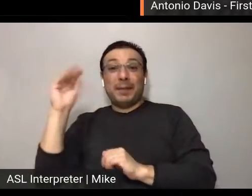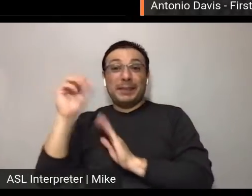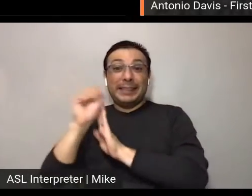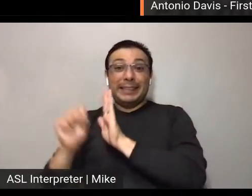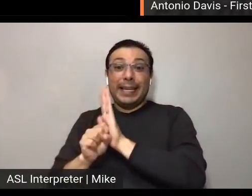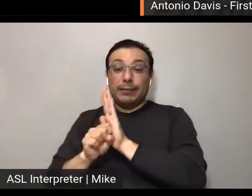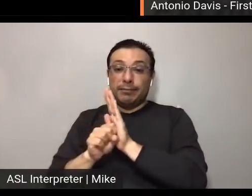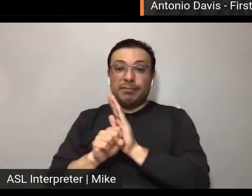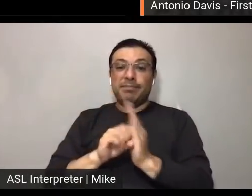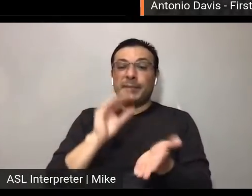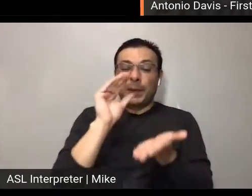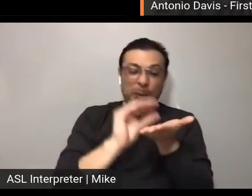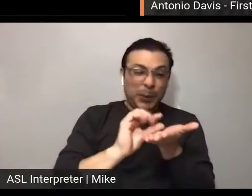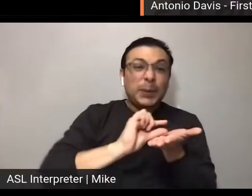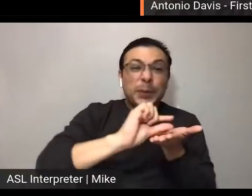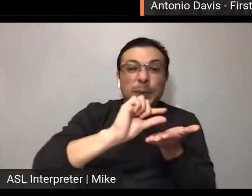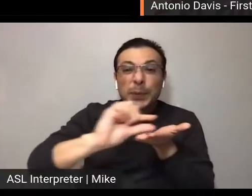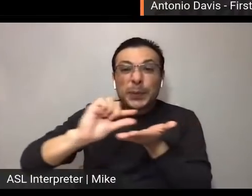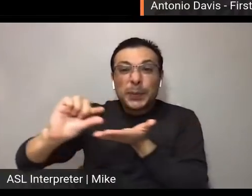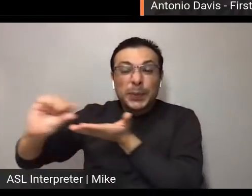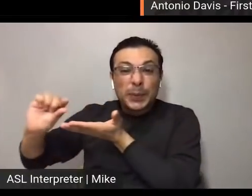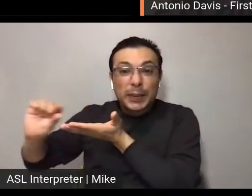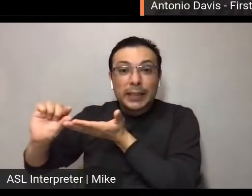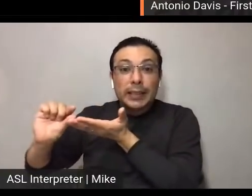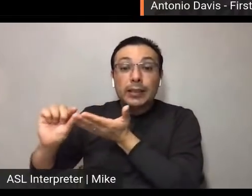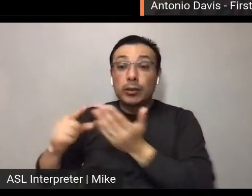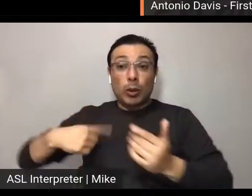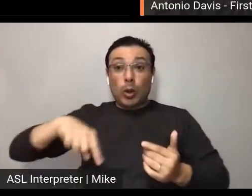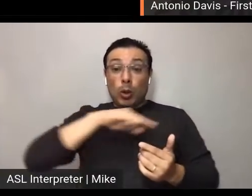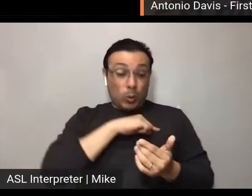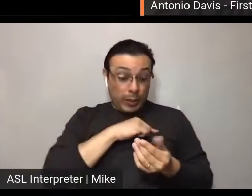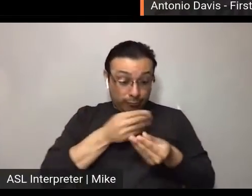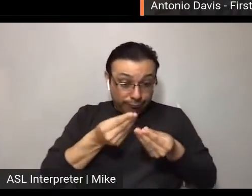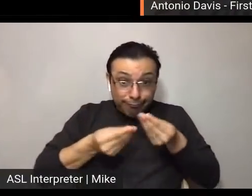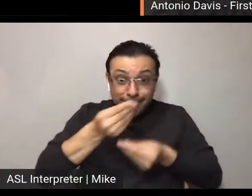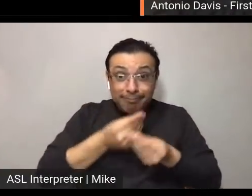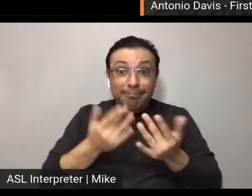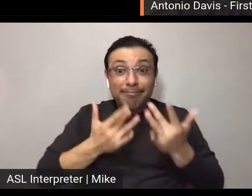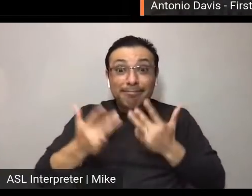continuing to bring forth content innovation in the new abnormal.